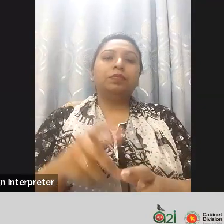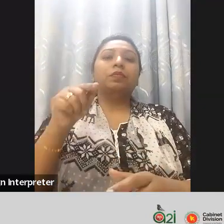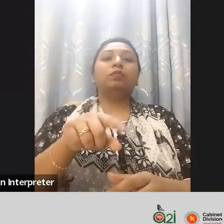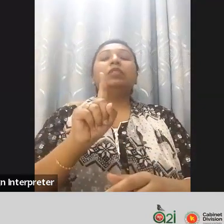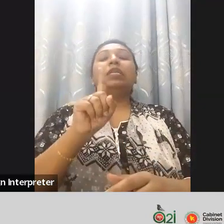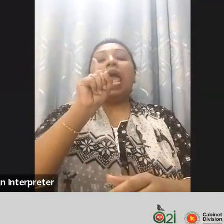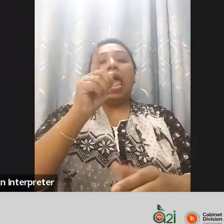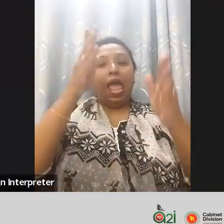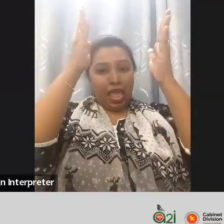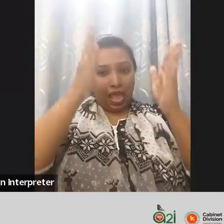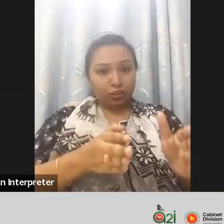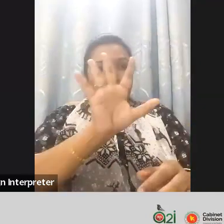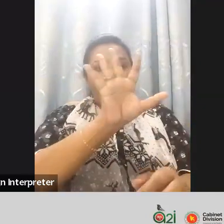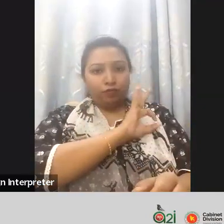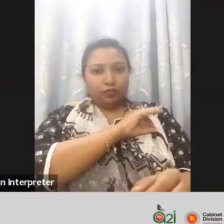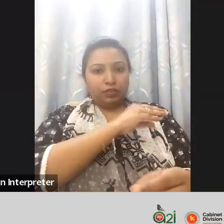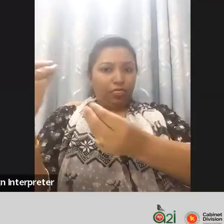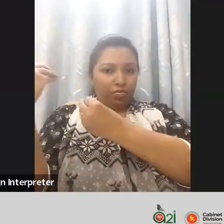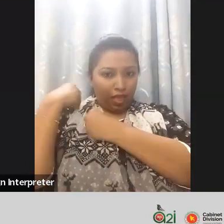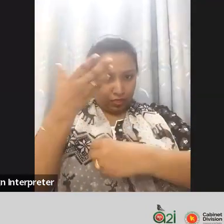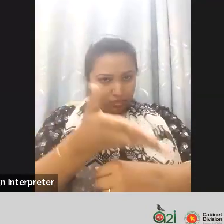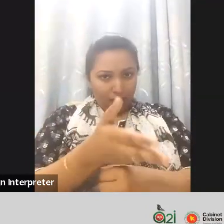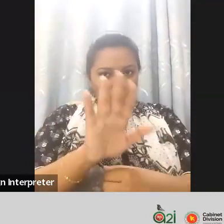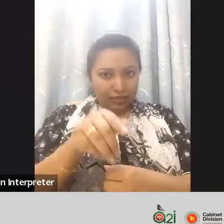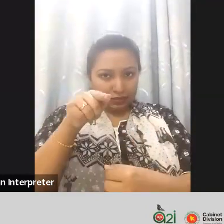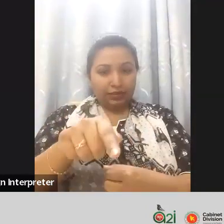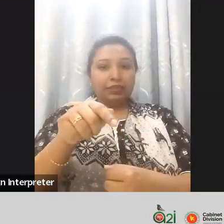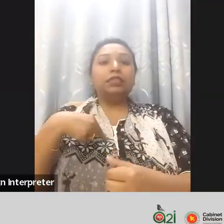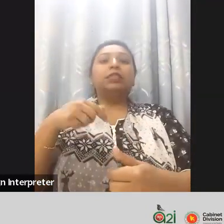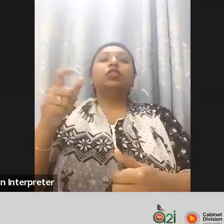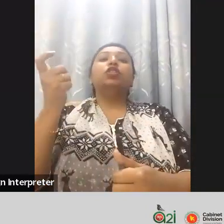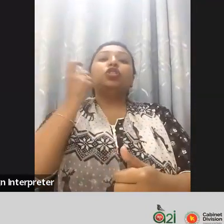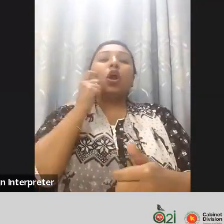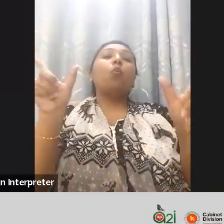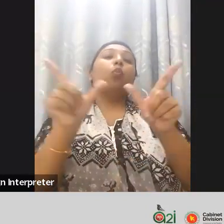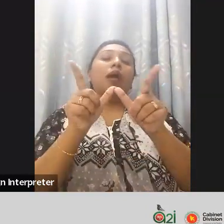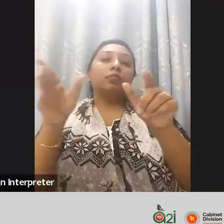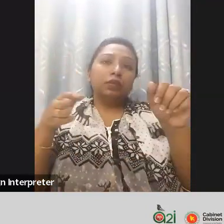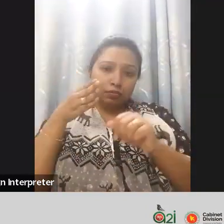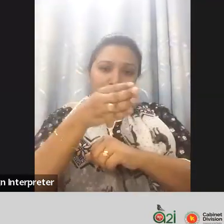yeah I myself is a responsible first because all the government website has been in a single